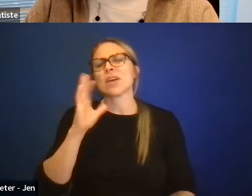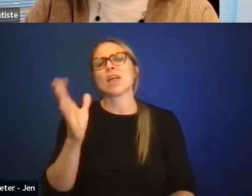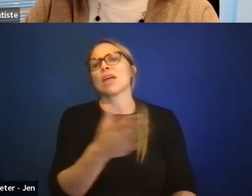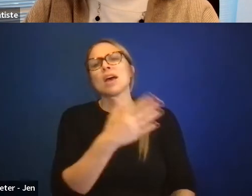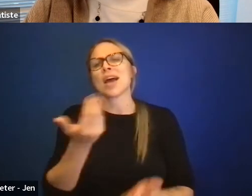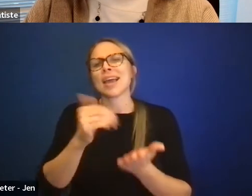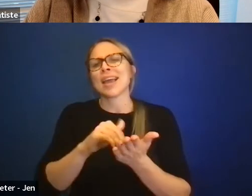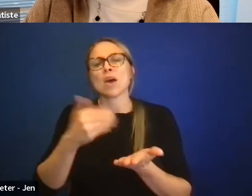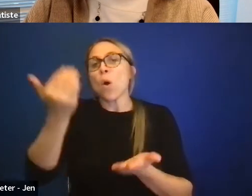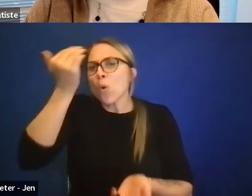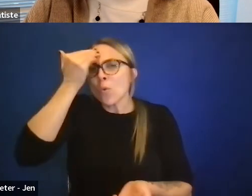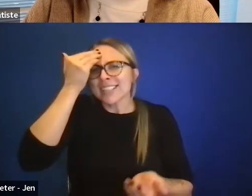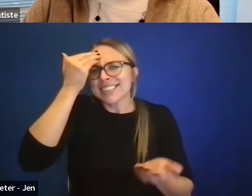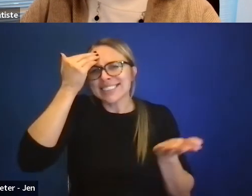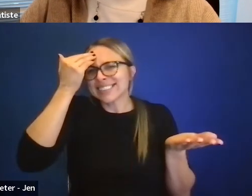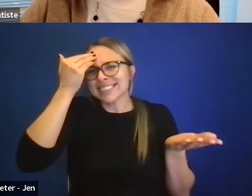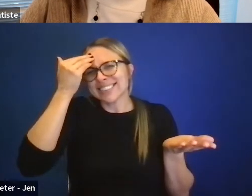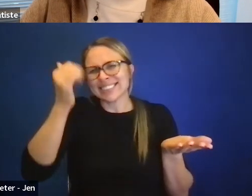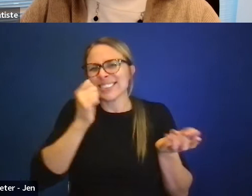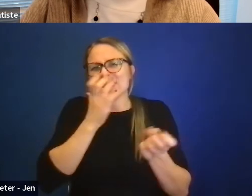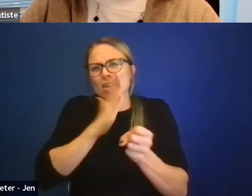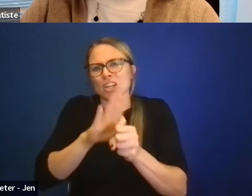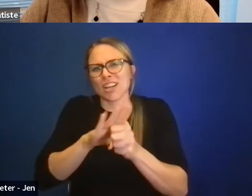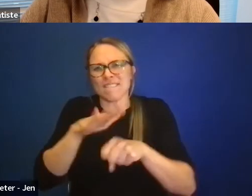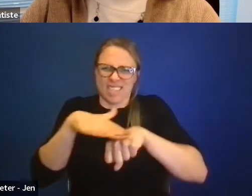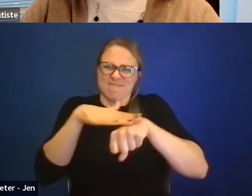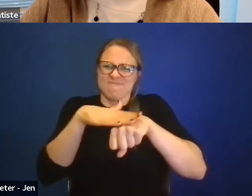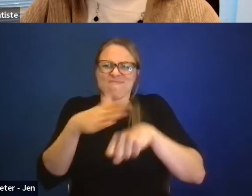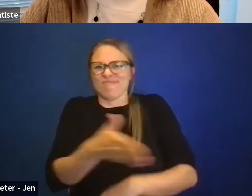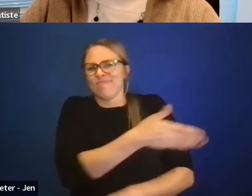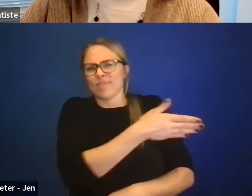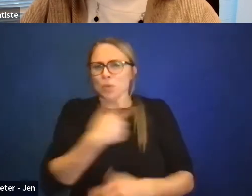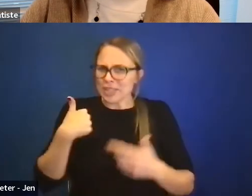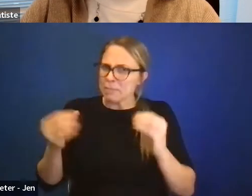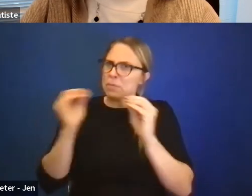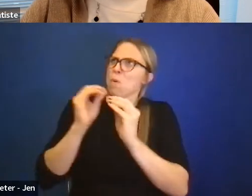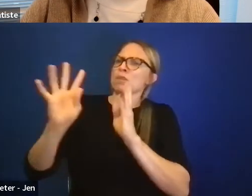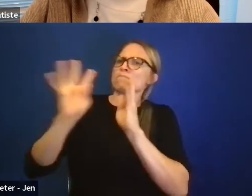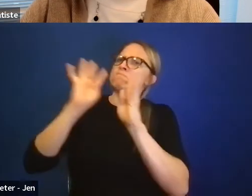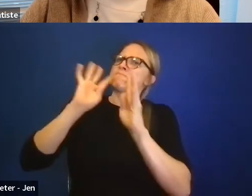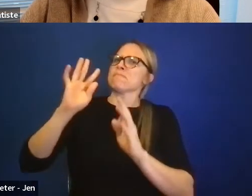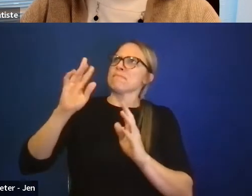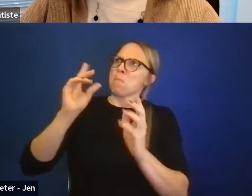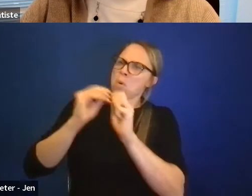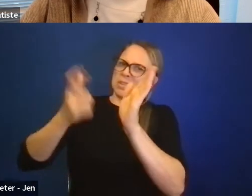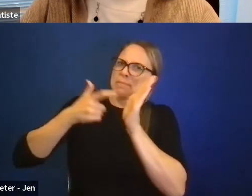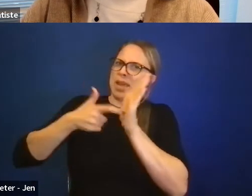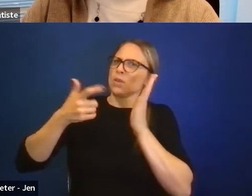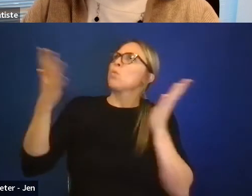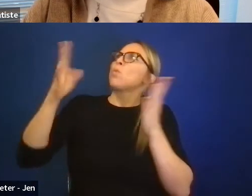and we really need to be much more vocal and demanding about the changes that we need to be making.